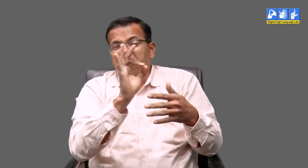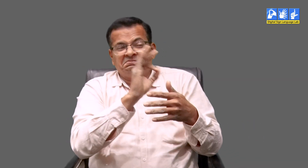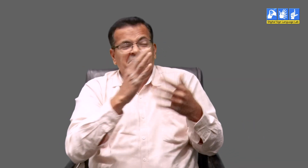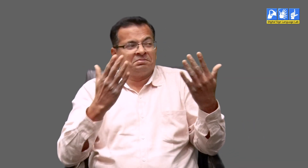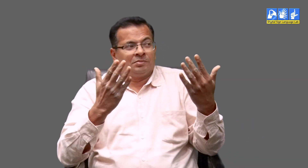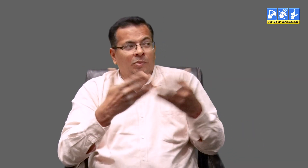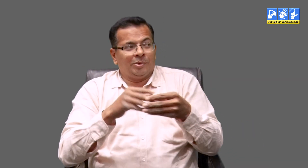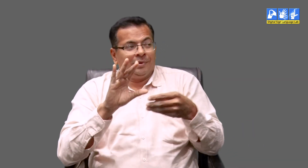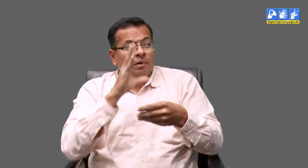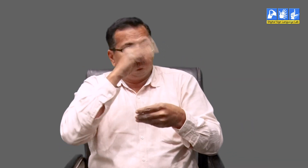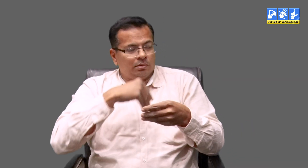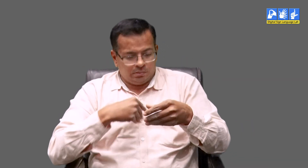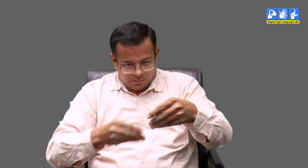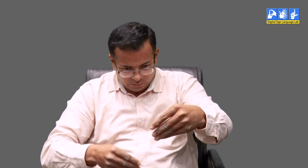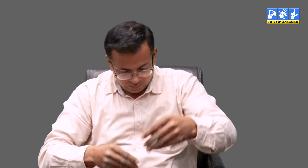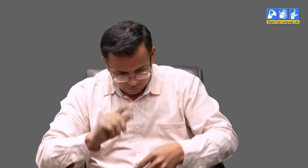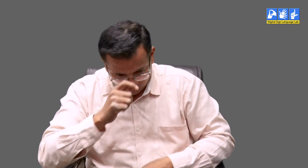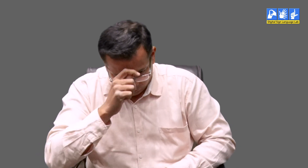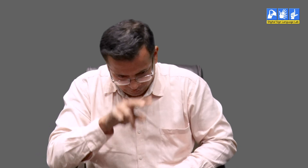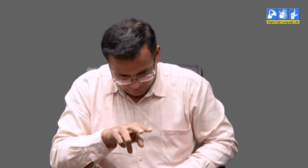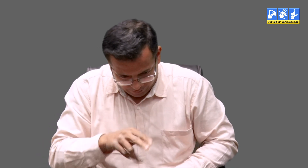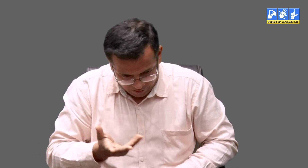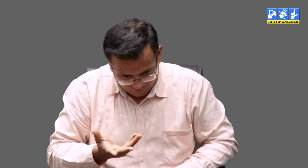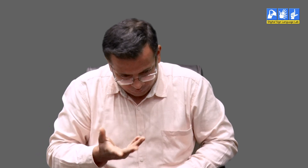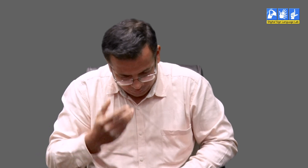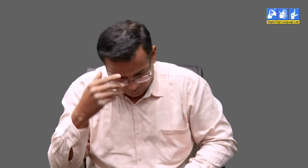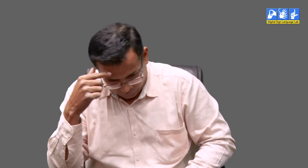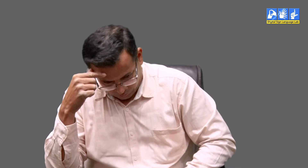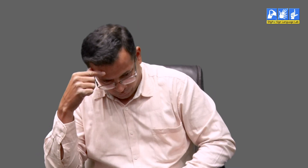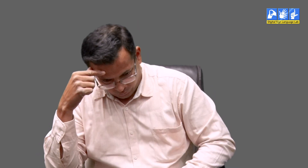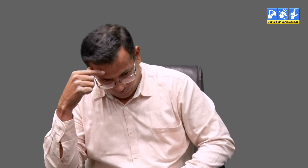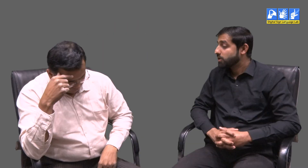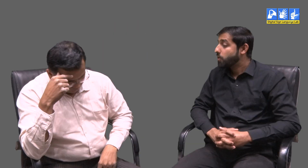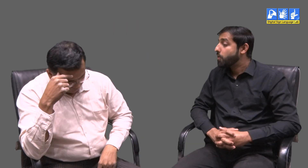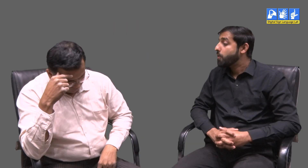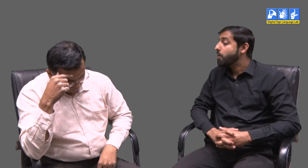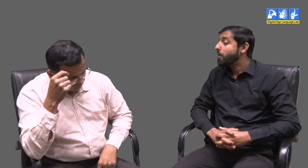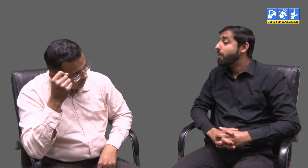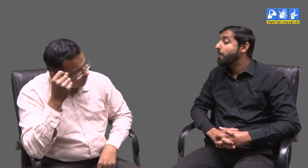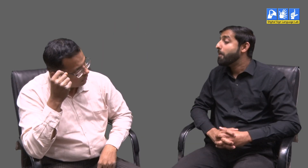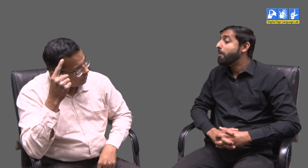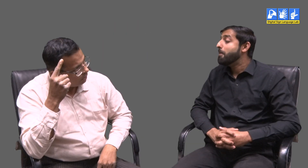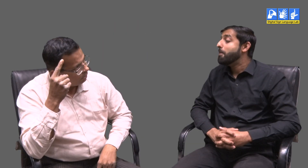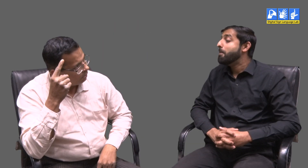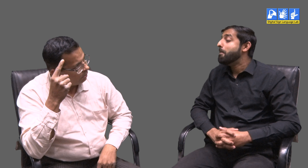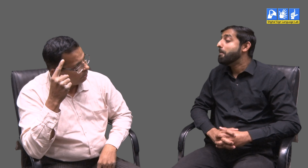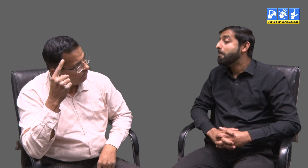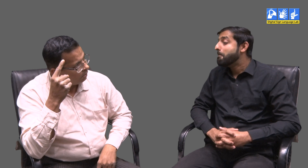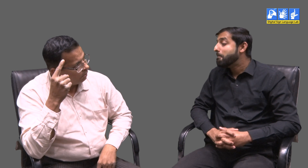After reading this I tell him he does understand sign language well. Once home I will read the letter again to understand the English language structure.